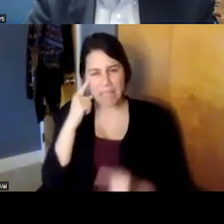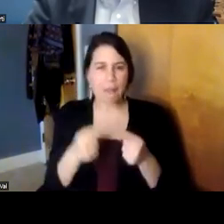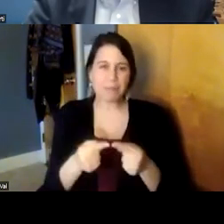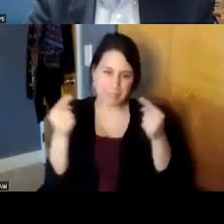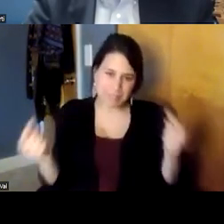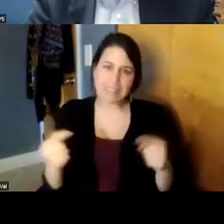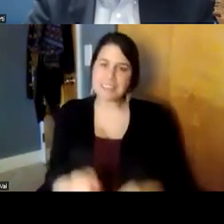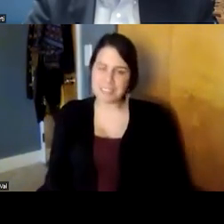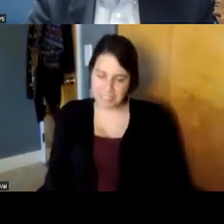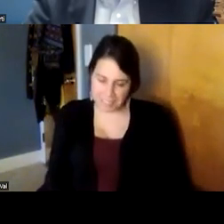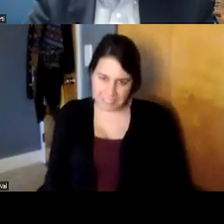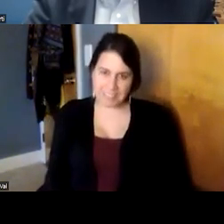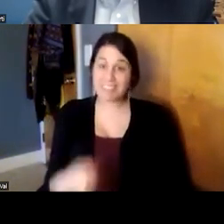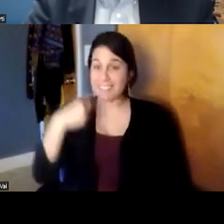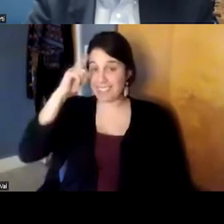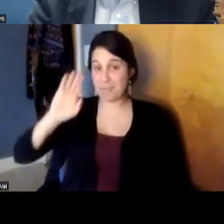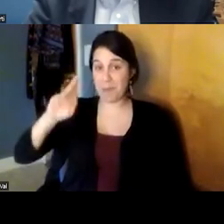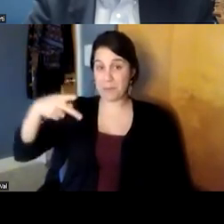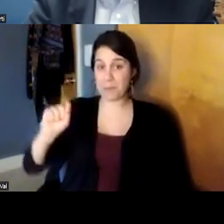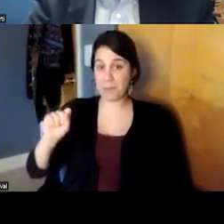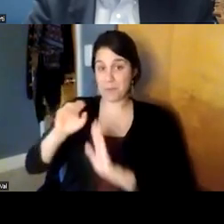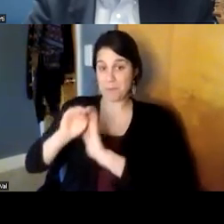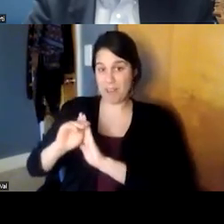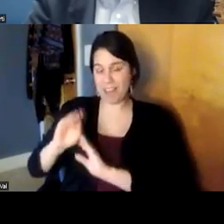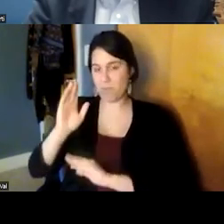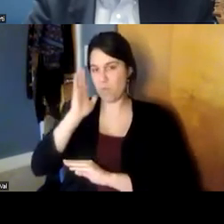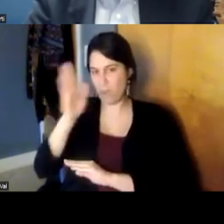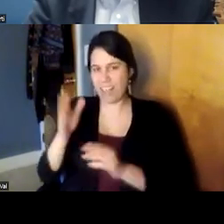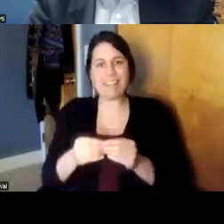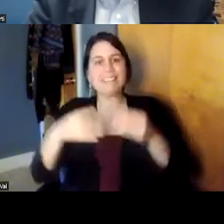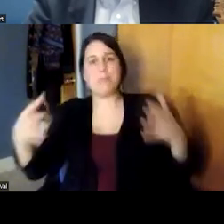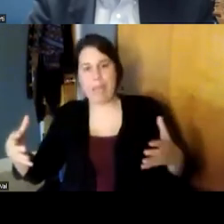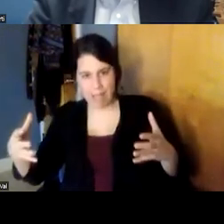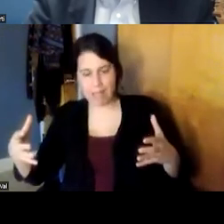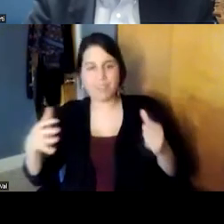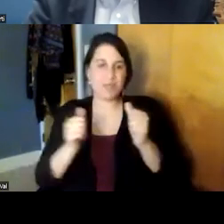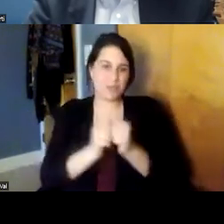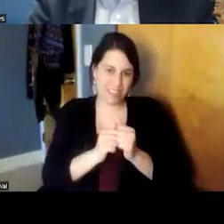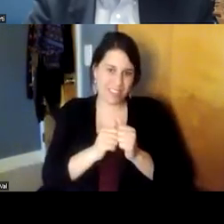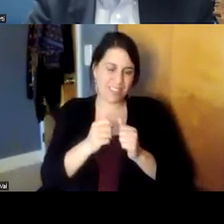i think this biopsychosocial model will be expanded uh with our incre increasing